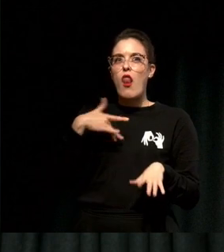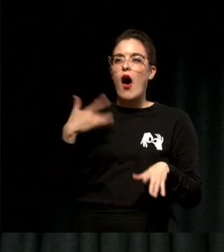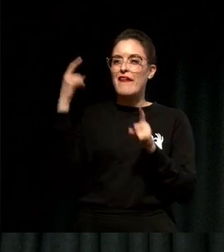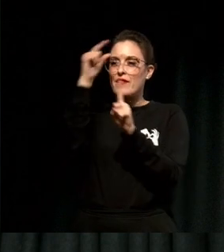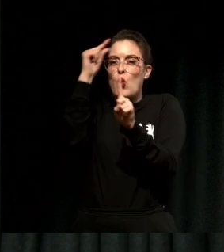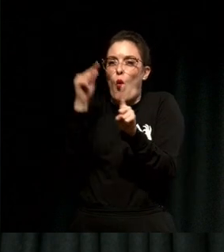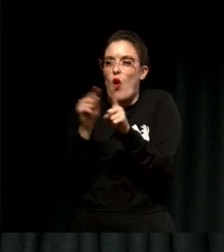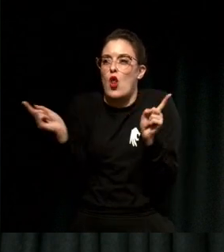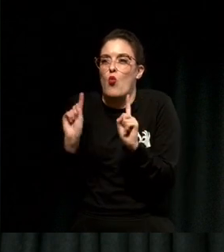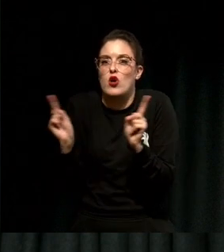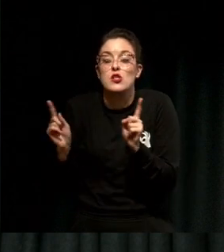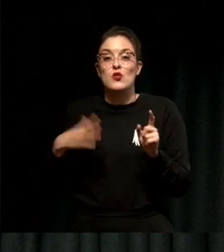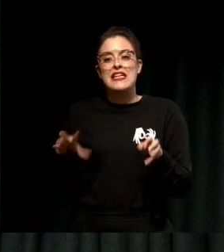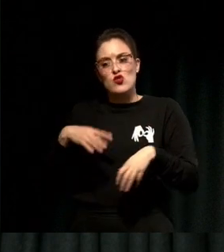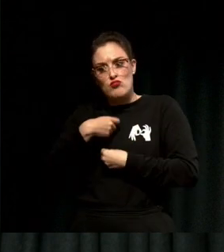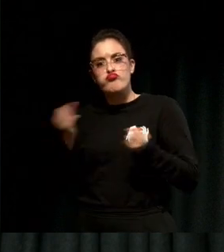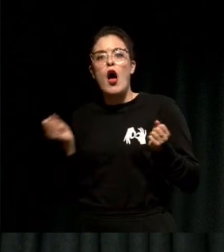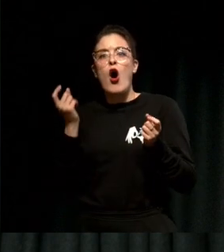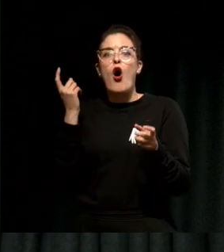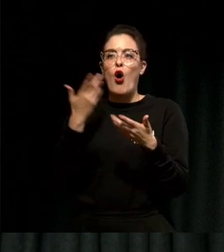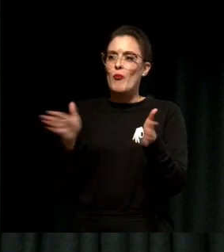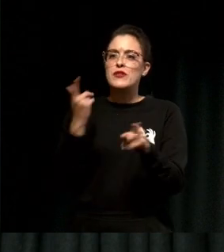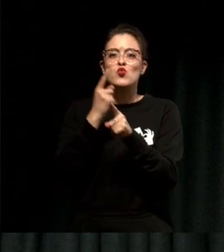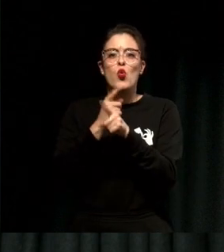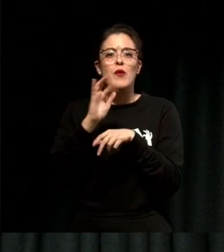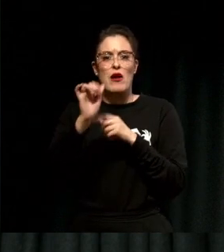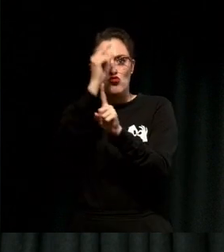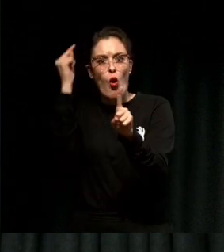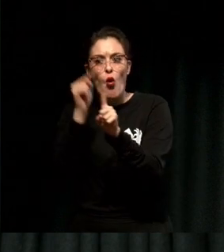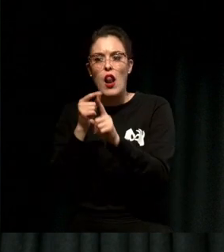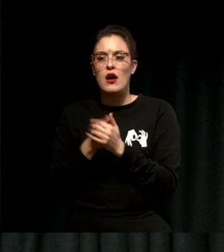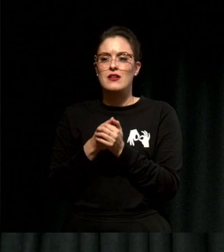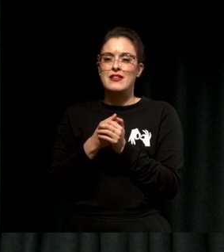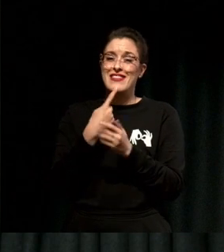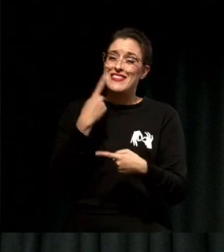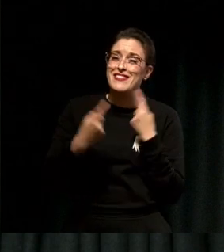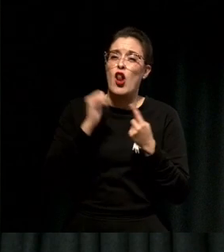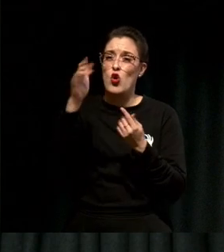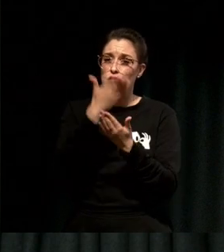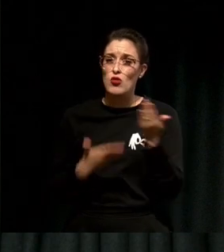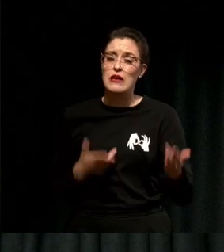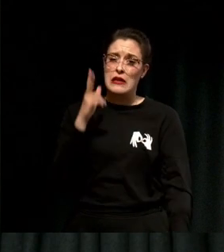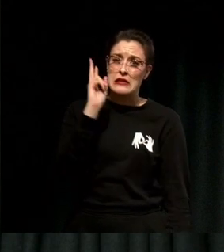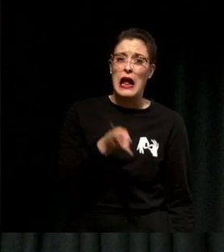curiosity for others, tell people your story again and again and again.